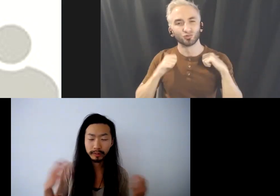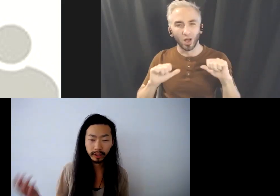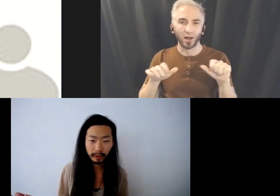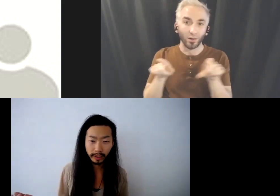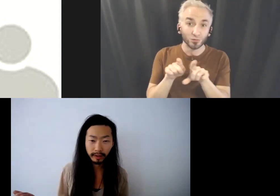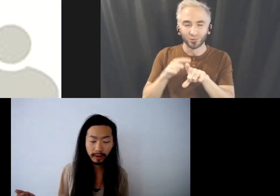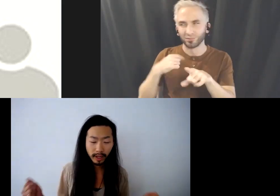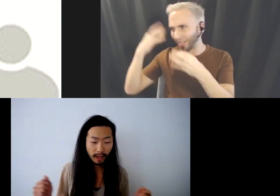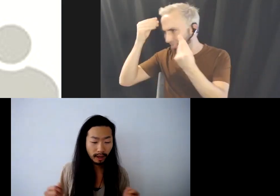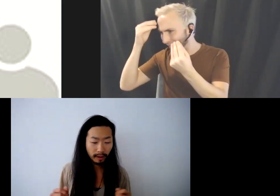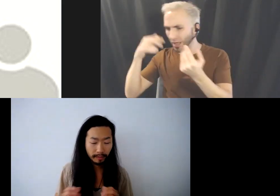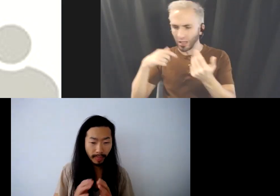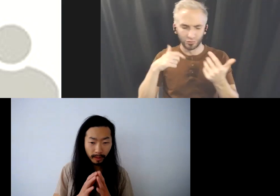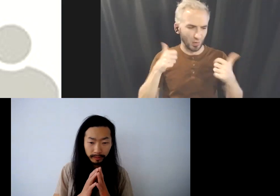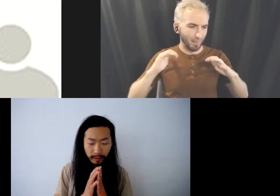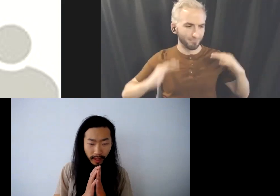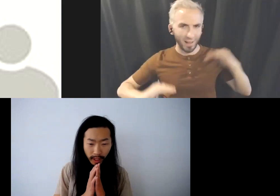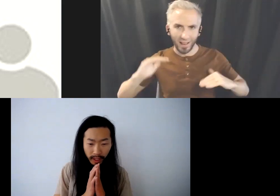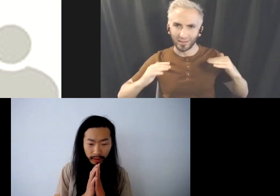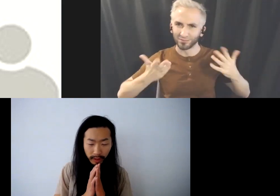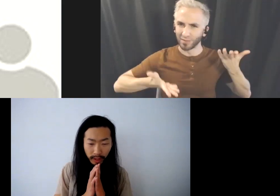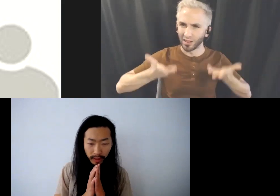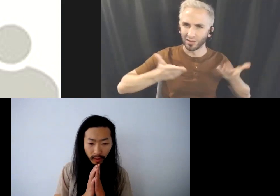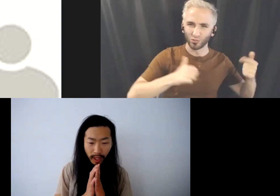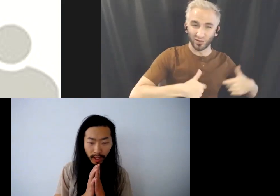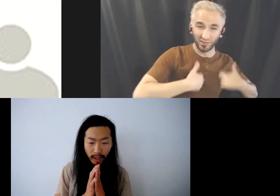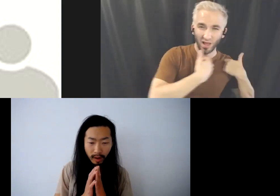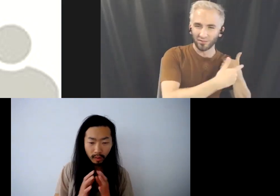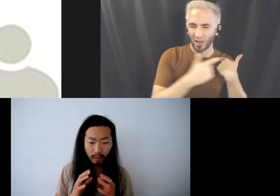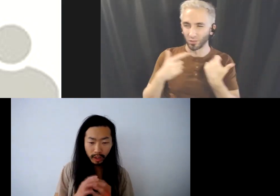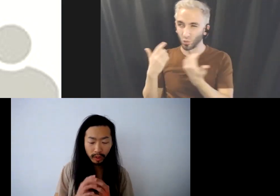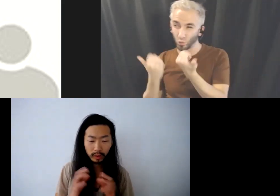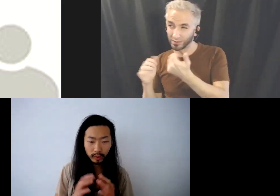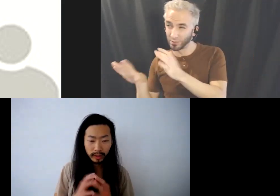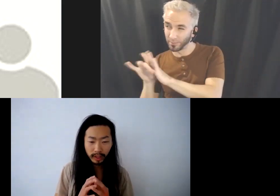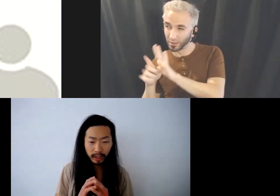material, then I was thinking, okay what do I do in here?